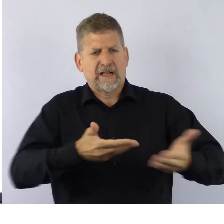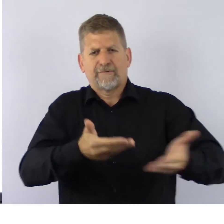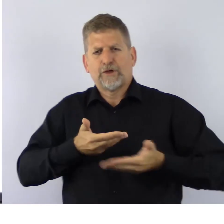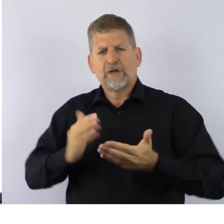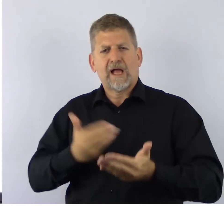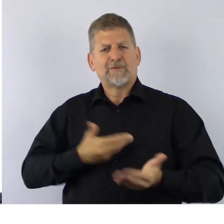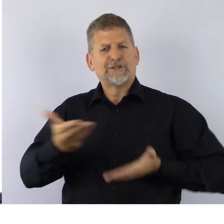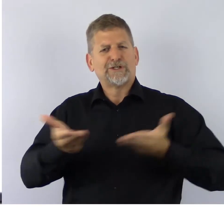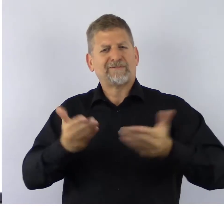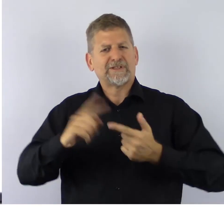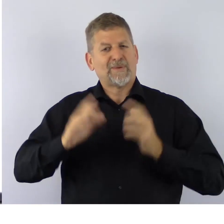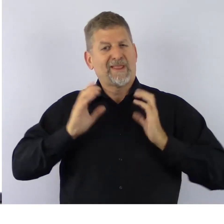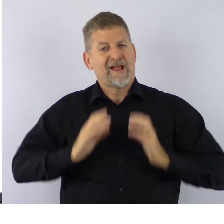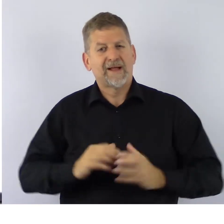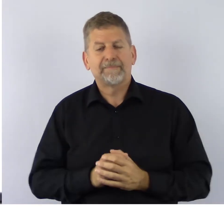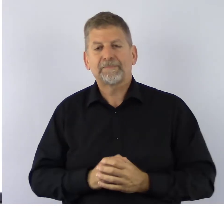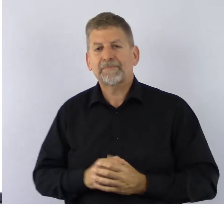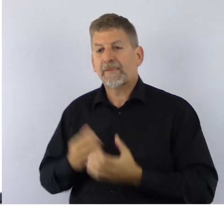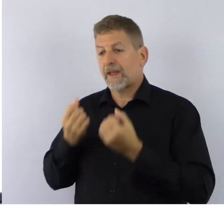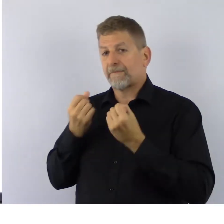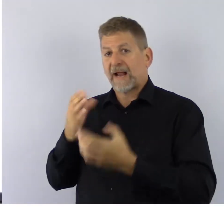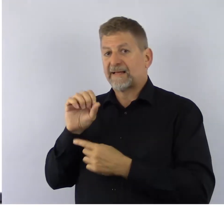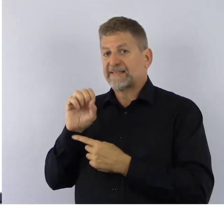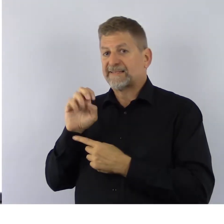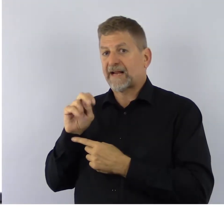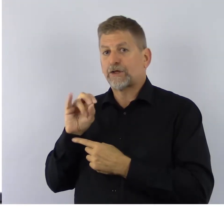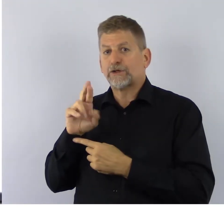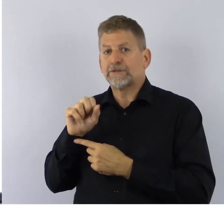Many seniors rely on the Canadian Hearing Society,